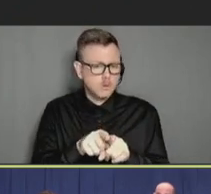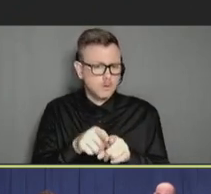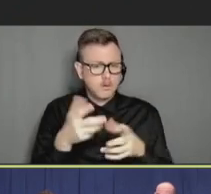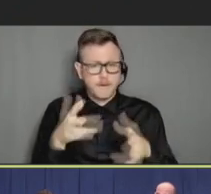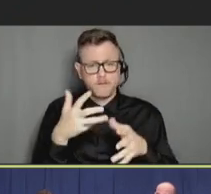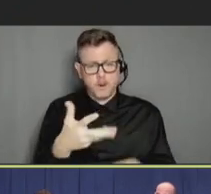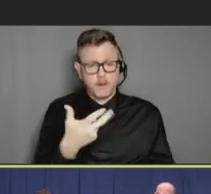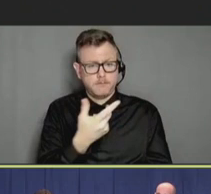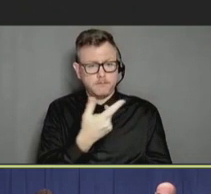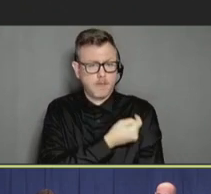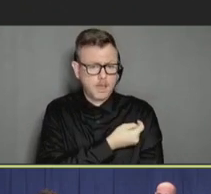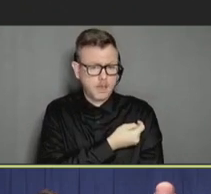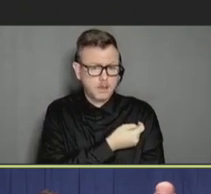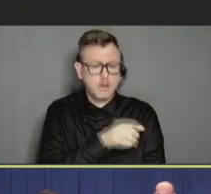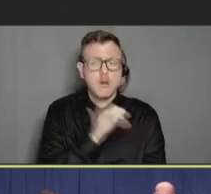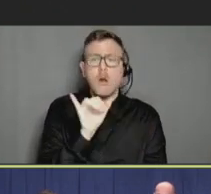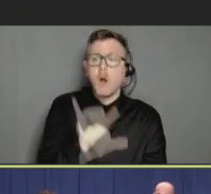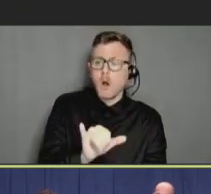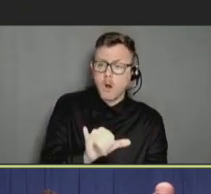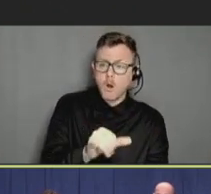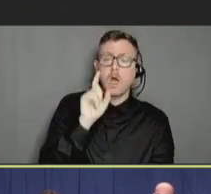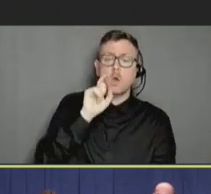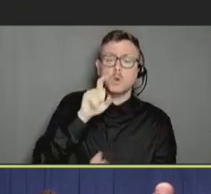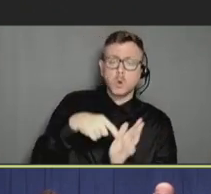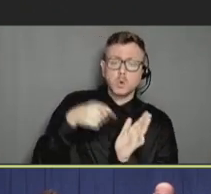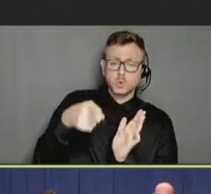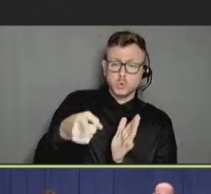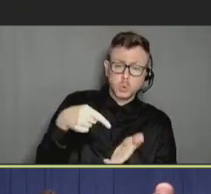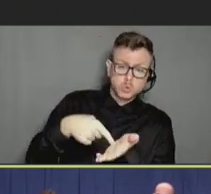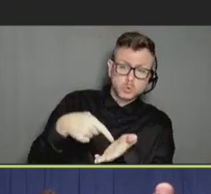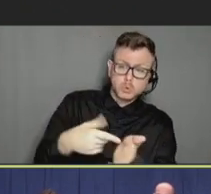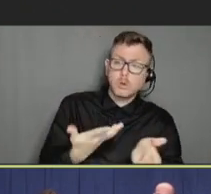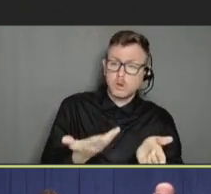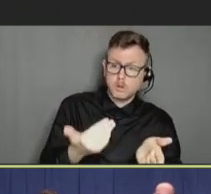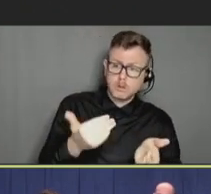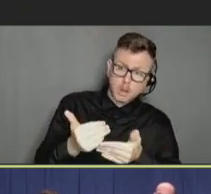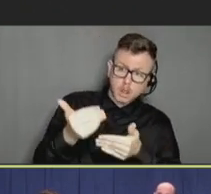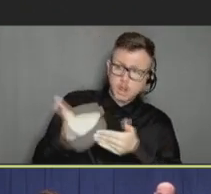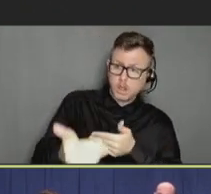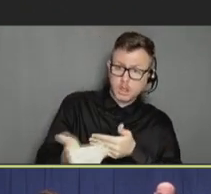"Oh, I see you're due for this," it indicates that, "Oh, yeah --" it might remind them that,